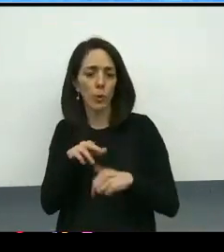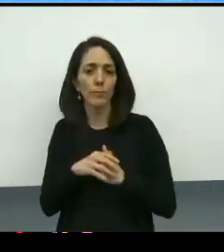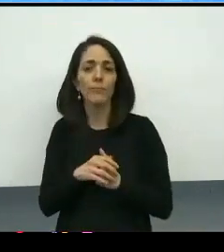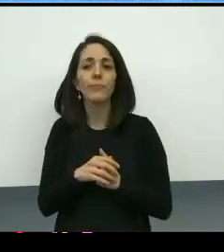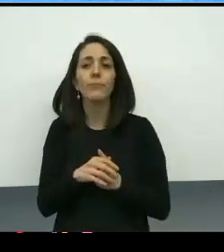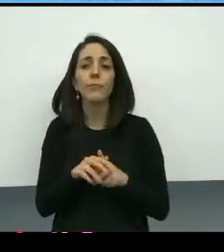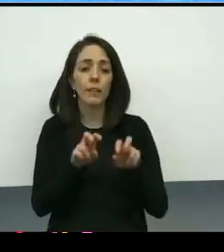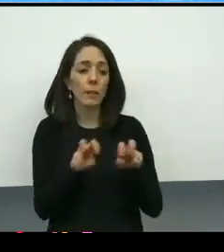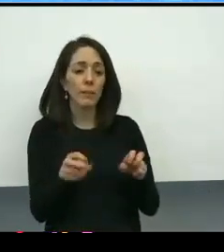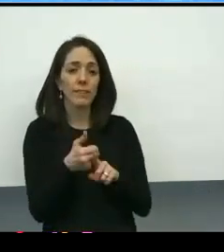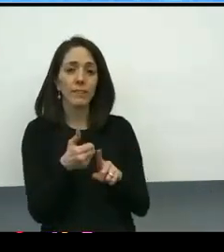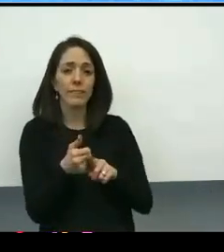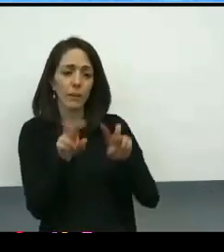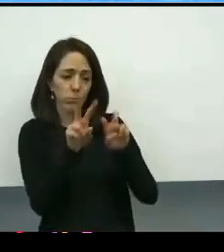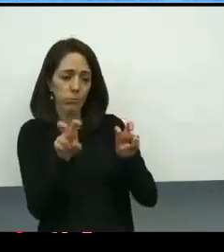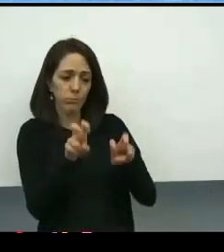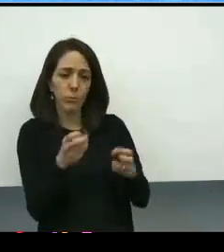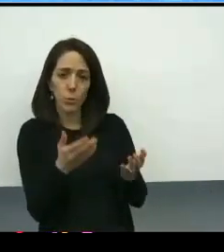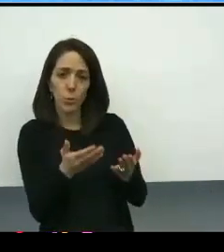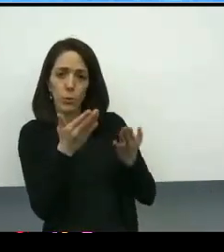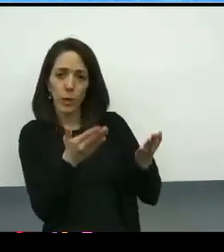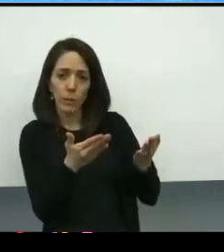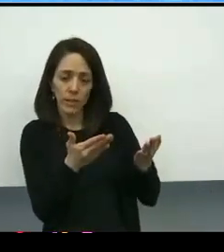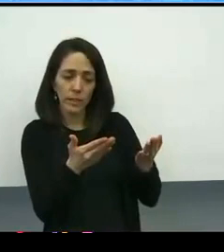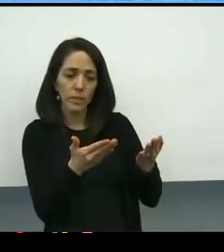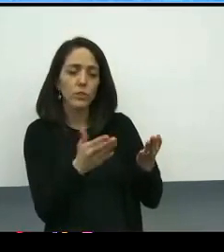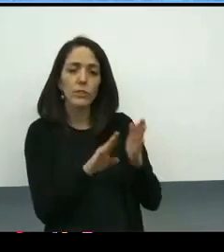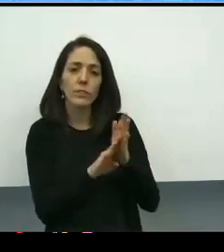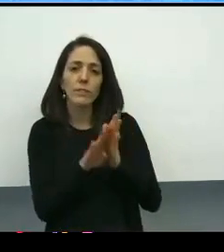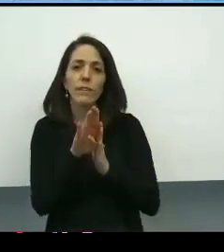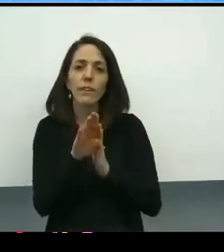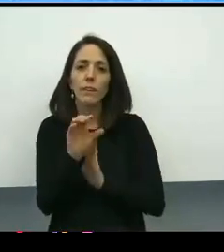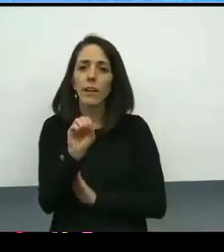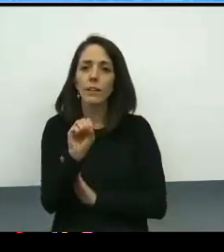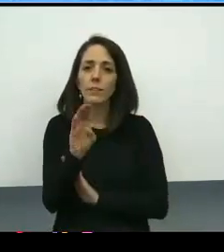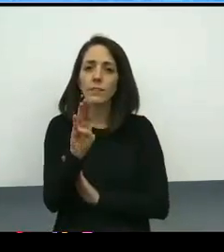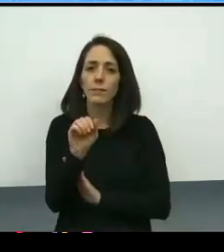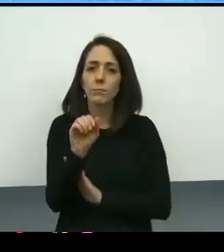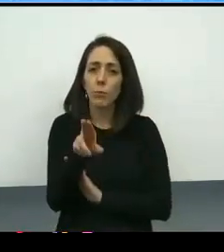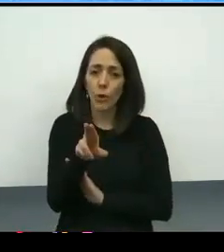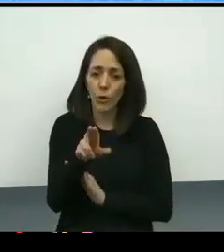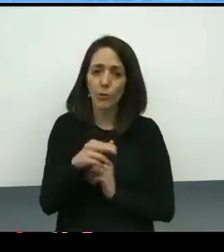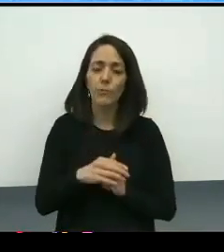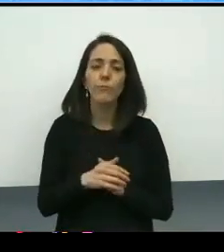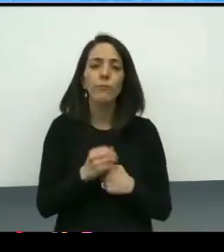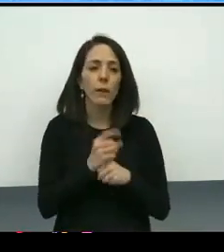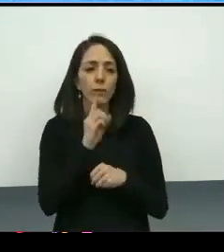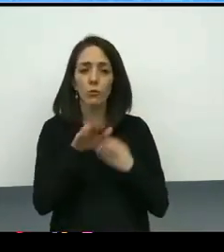which are put forward in an SBAR and ensure that the questions have been asked and answered